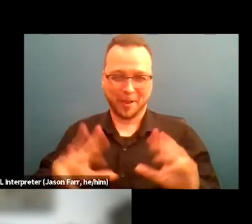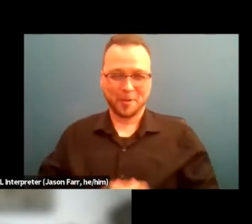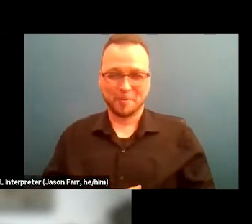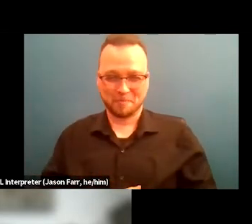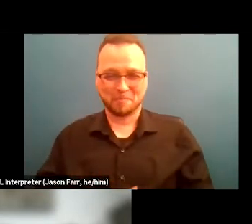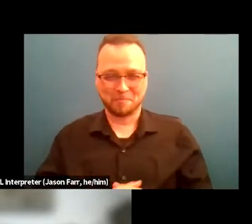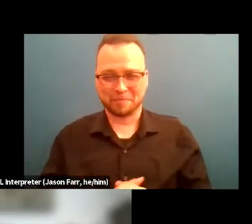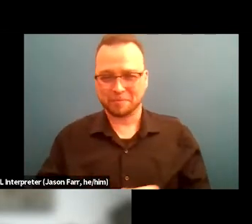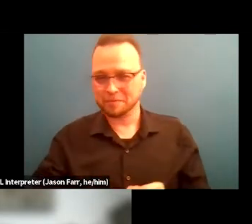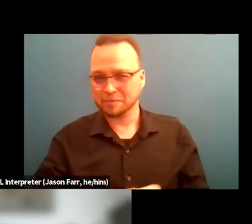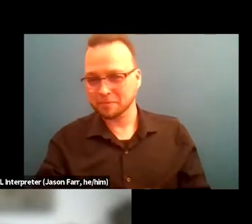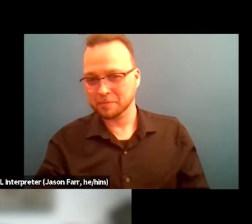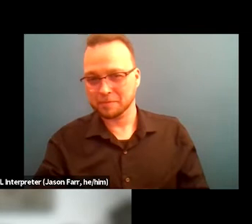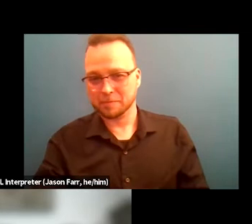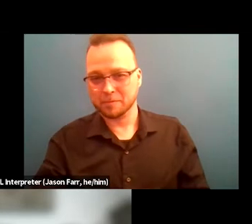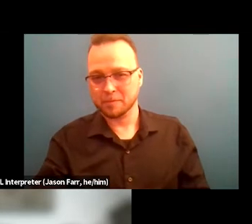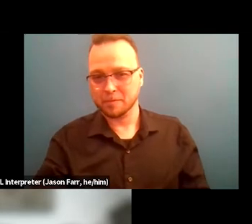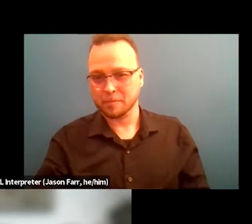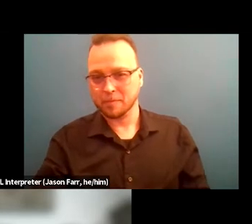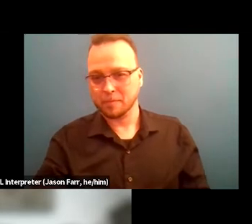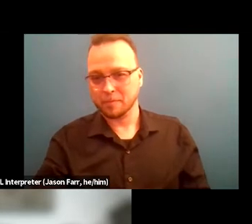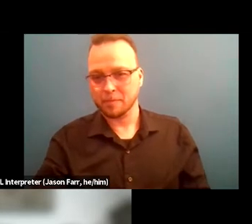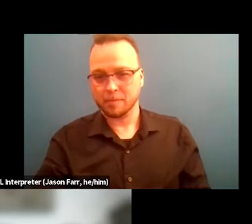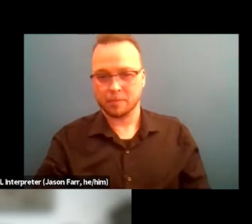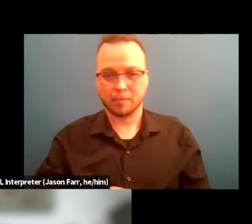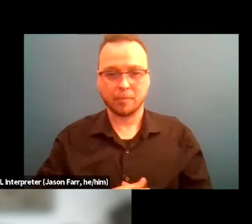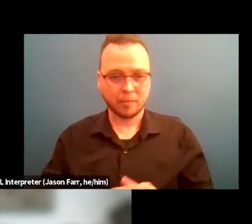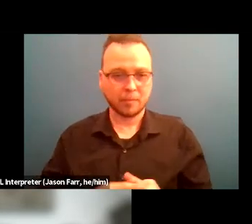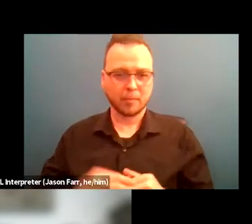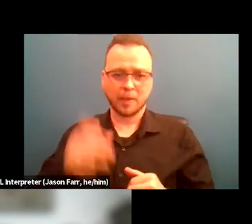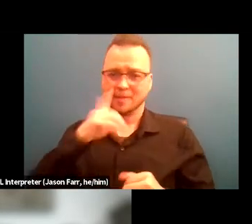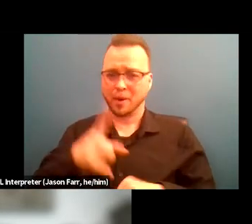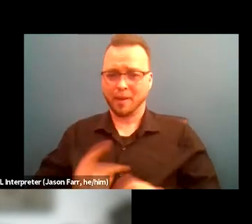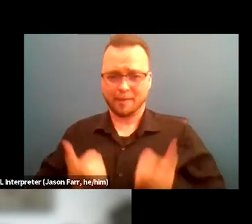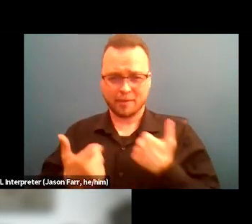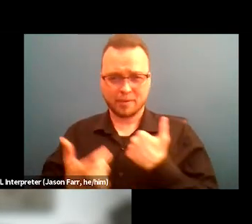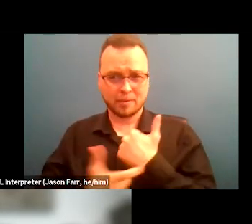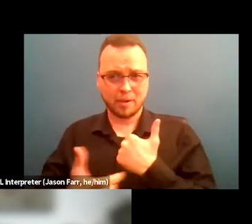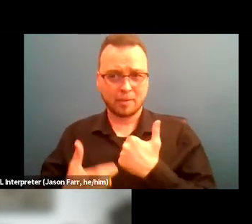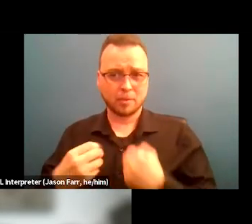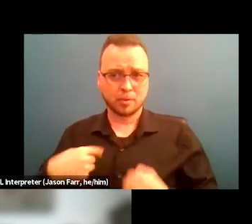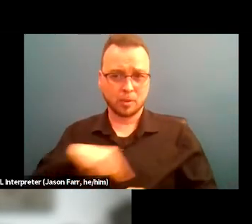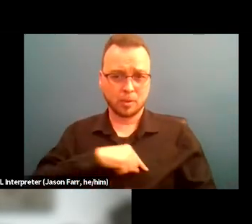but the fish with them teach them how to fish so they can feed themselves for a lifetime. So we walk side by side with him,